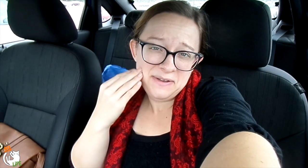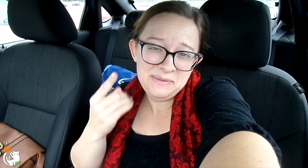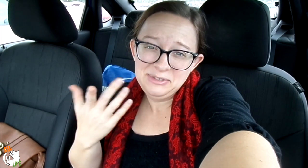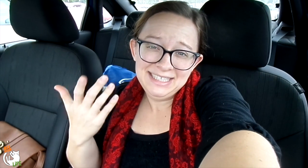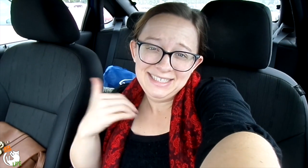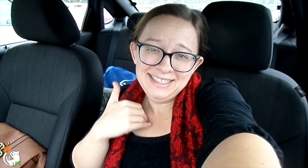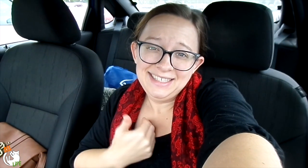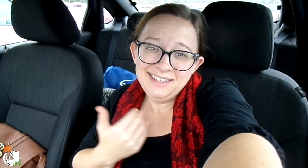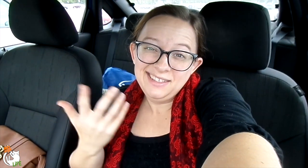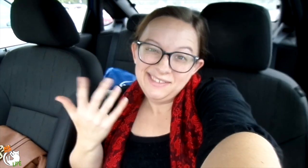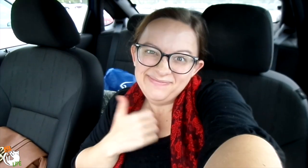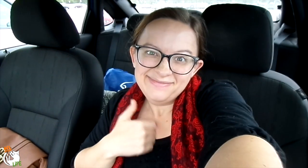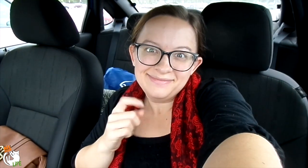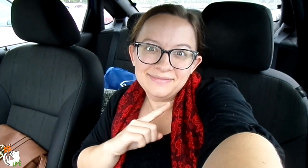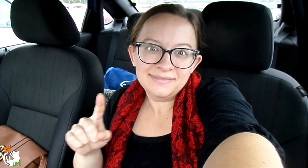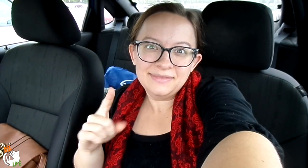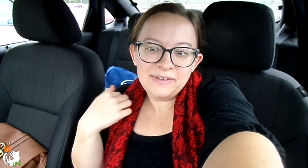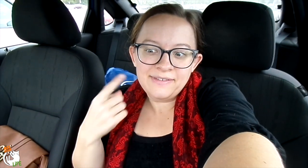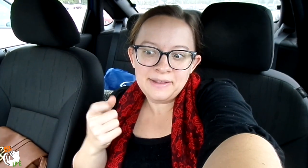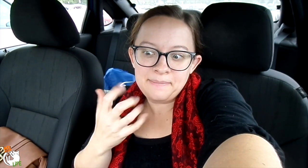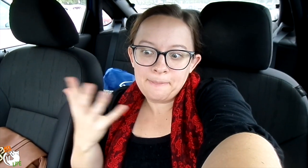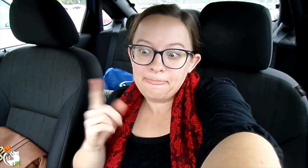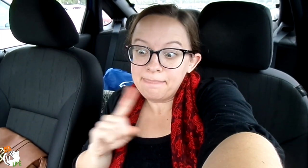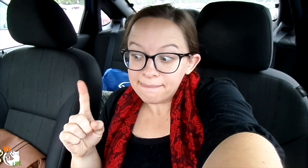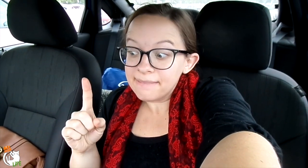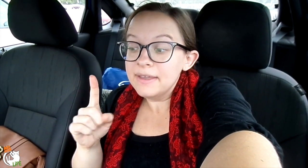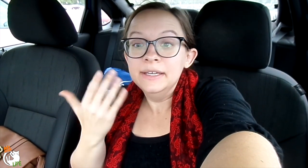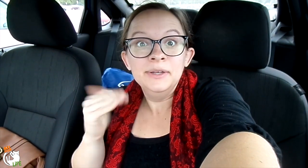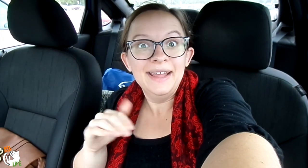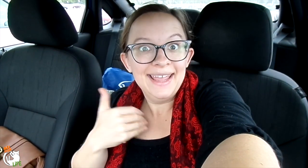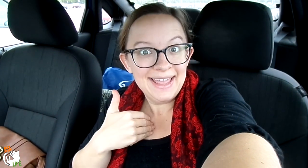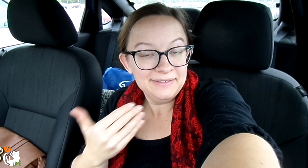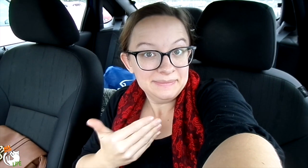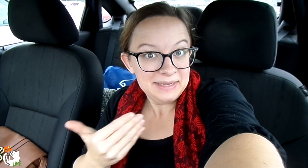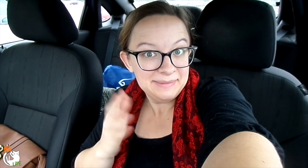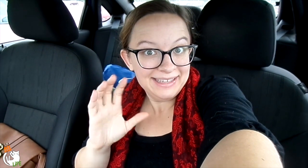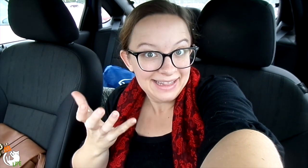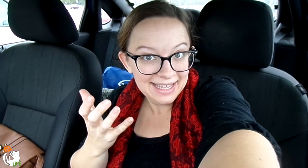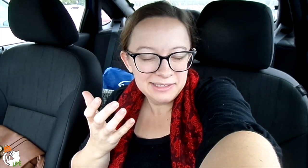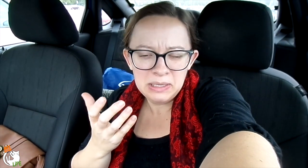So I didn't get home and I was just tired. Then, that's been the week so far.